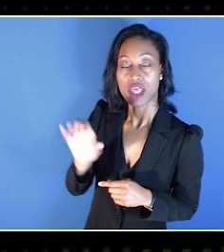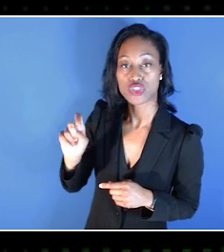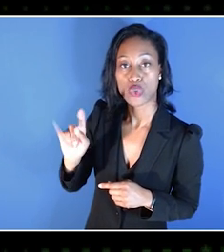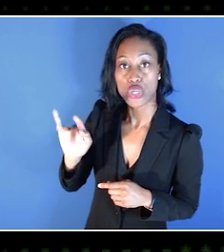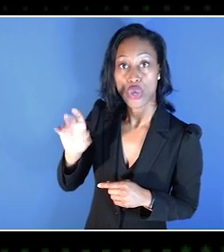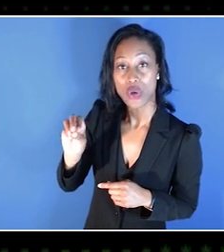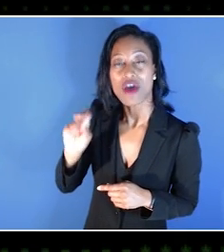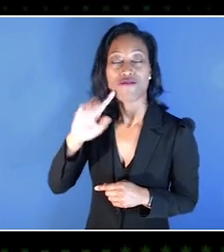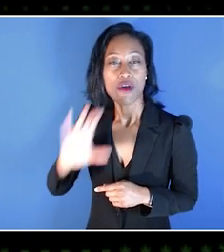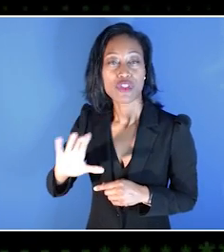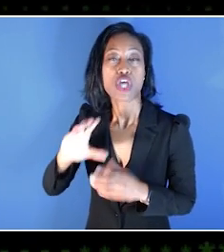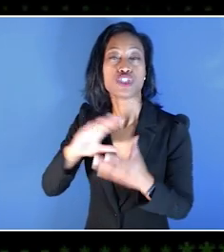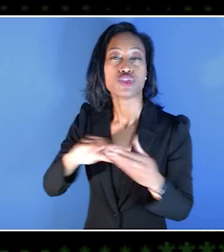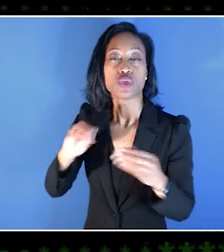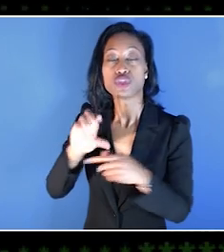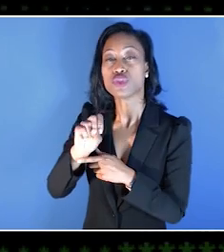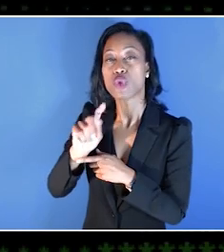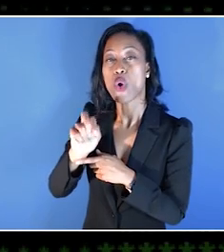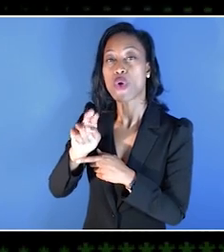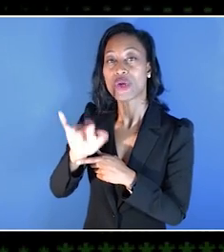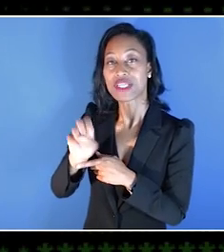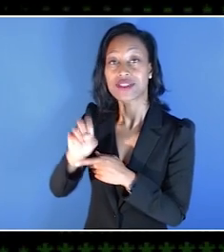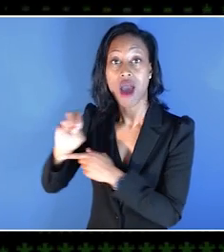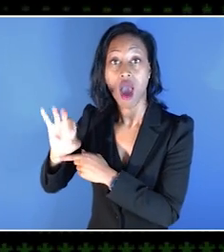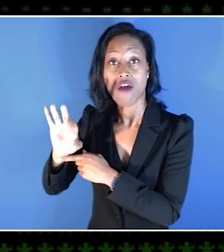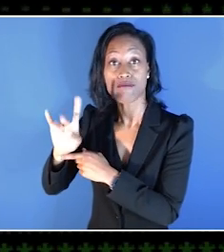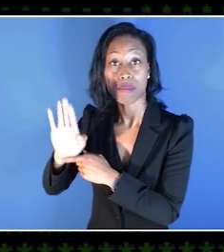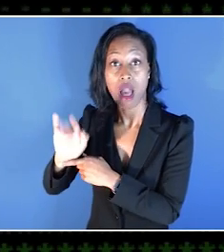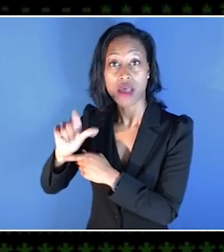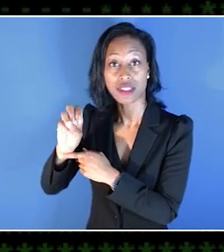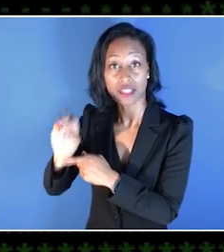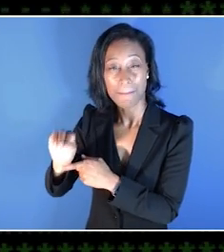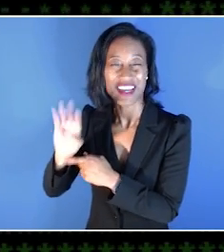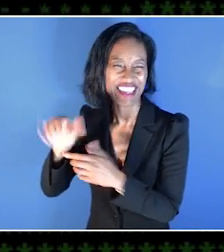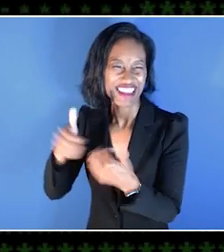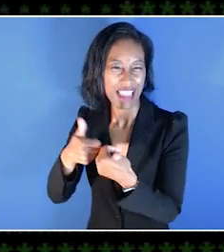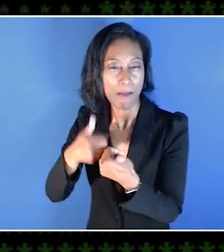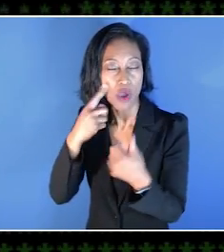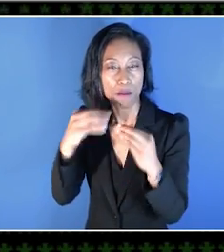and how they use the MGATS program and the community to be able to make their game as accessible as possible.